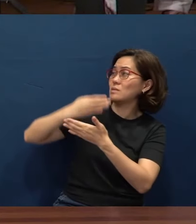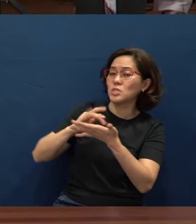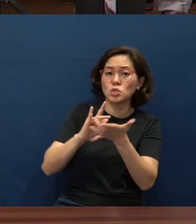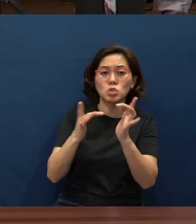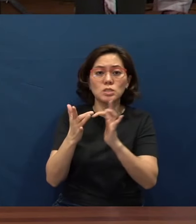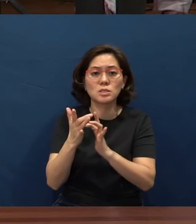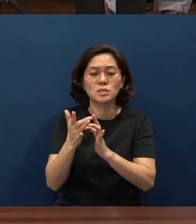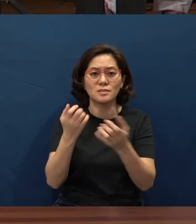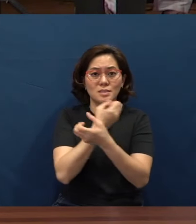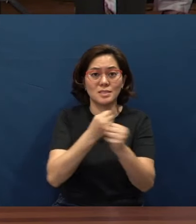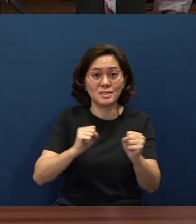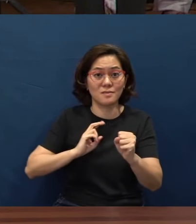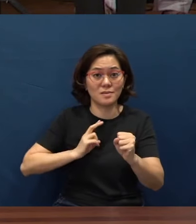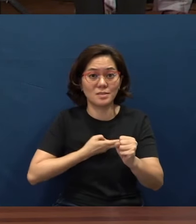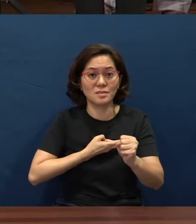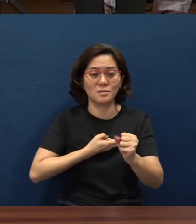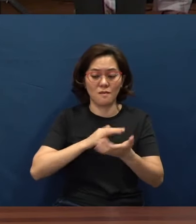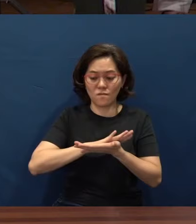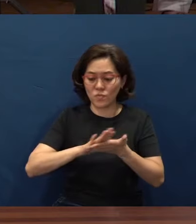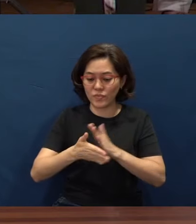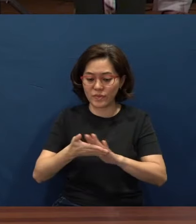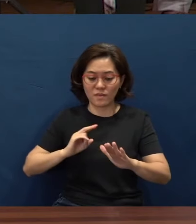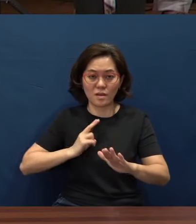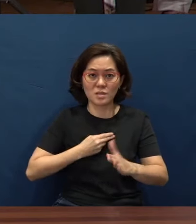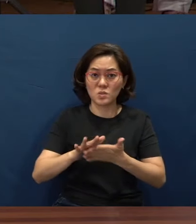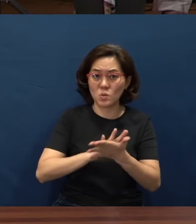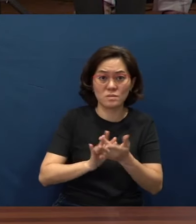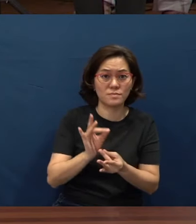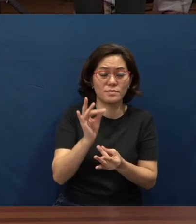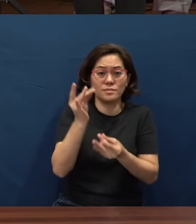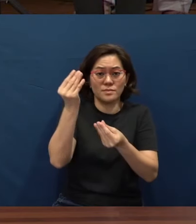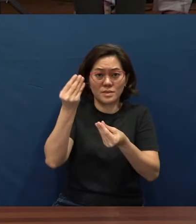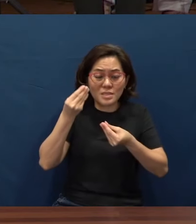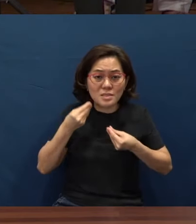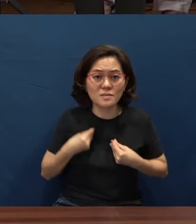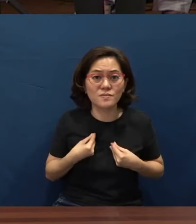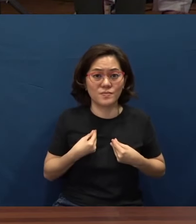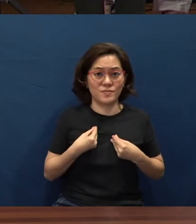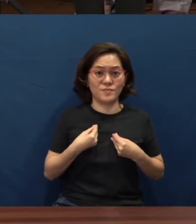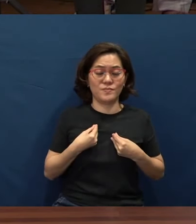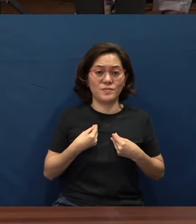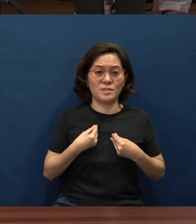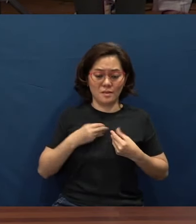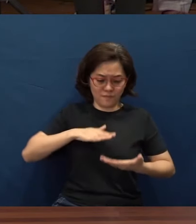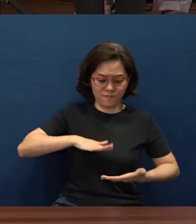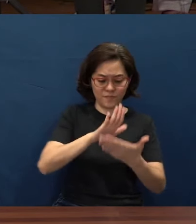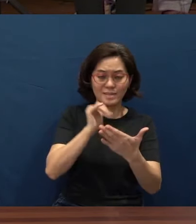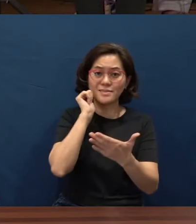to redeem us, and for giving us the Holy Spirit to help us face our daily challenges